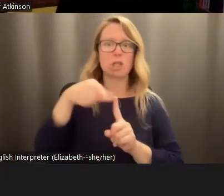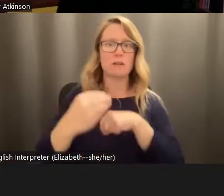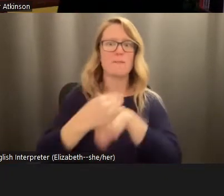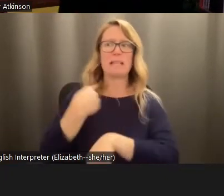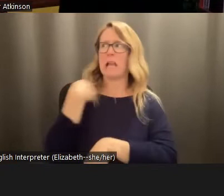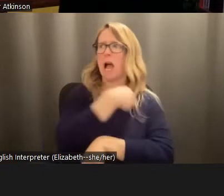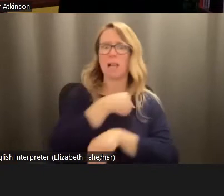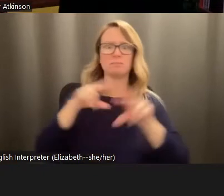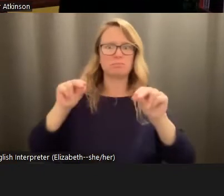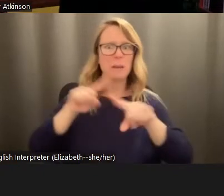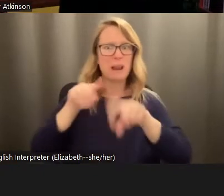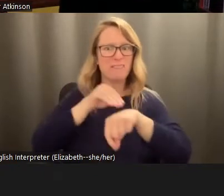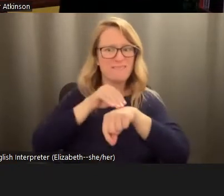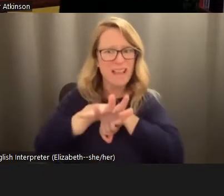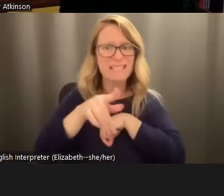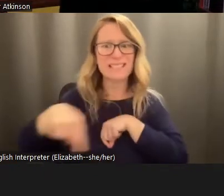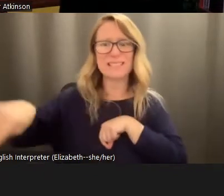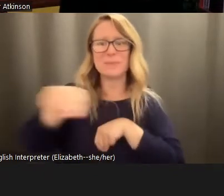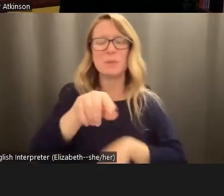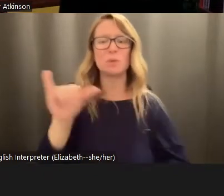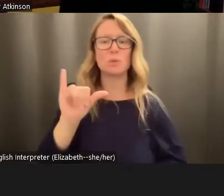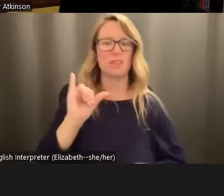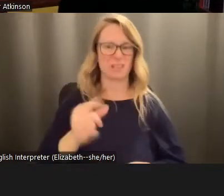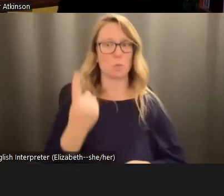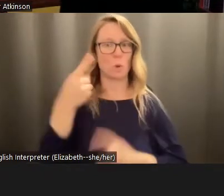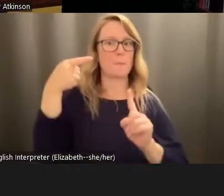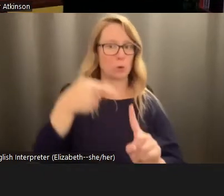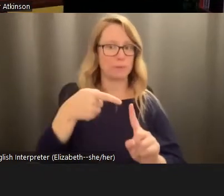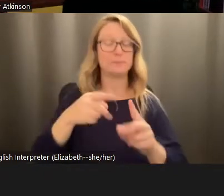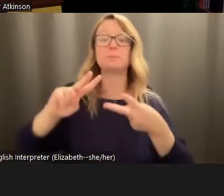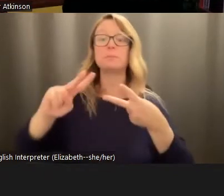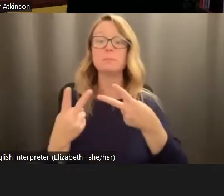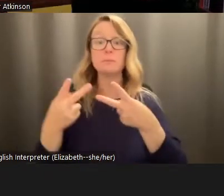affecting you also? That's one point. The second point is I